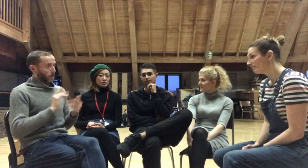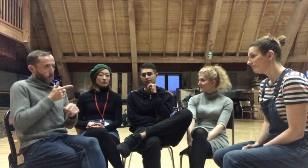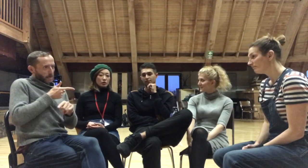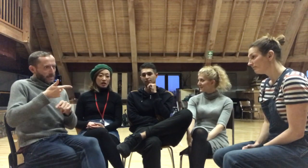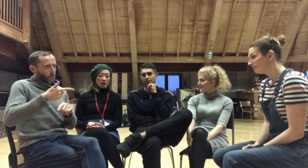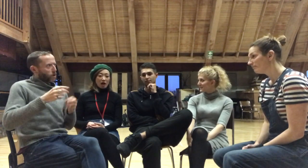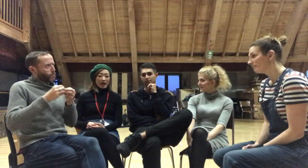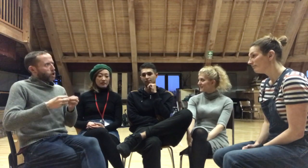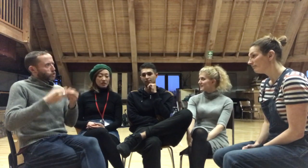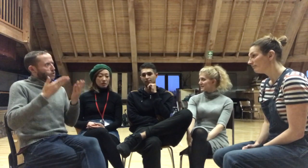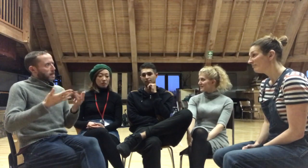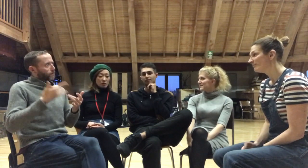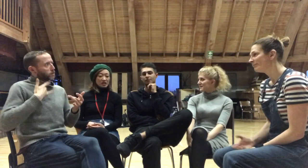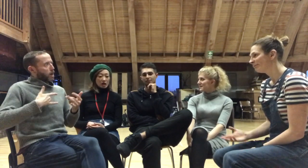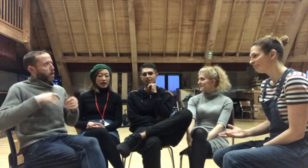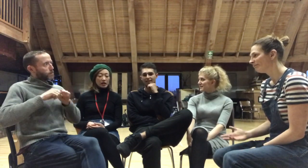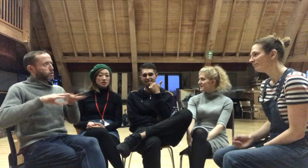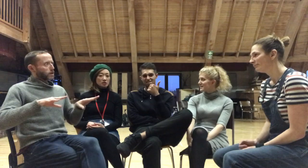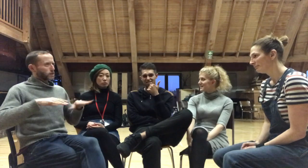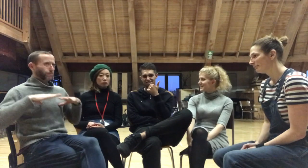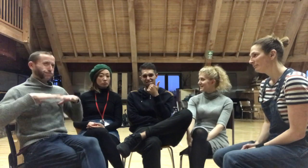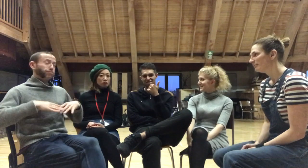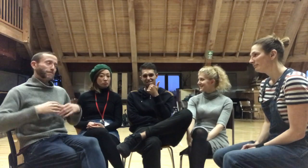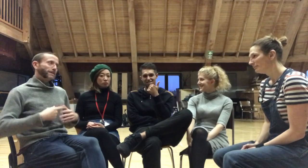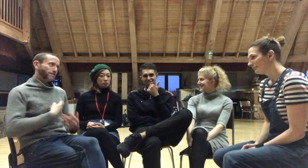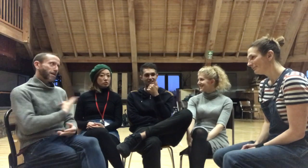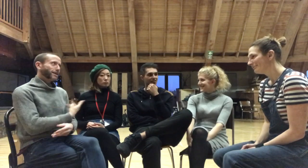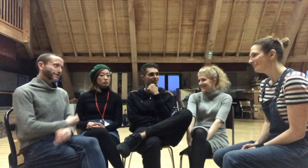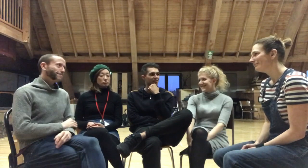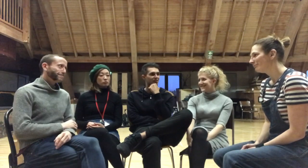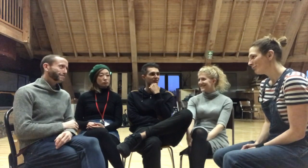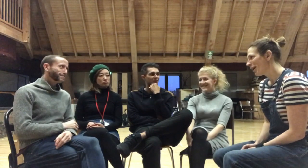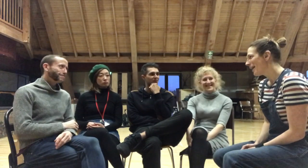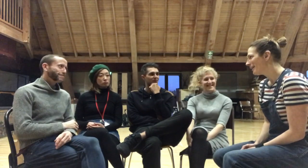Then we had the camera rehearsal today for the 'Live From'... So it's been tiring!